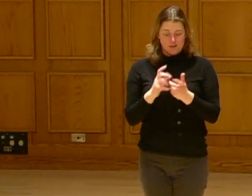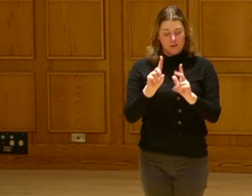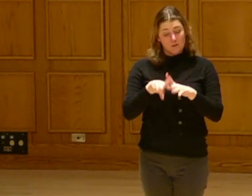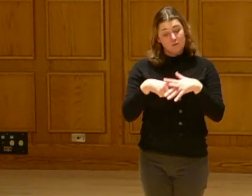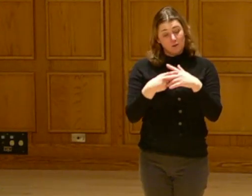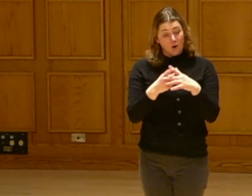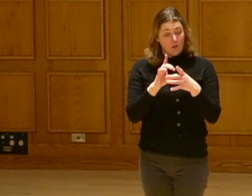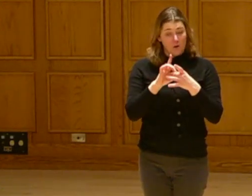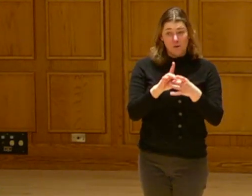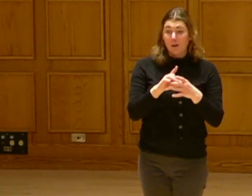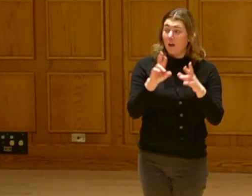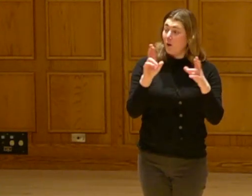It is being able to start that relationship.